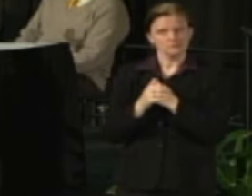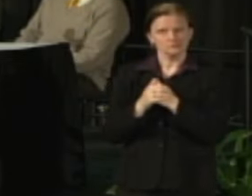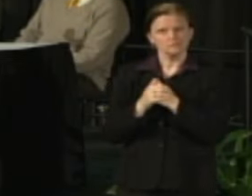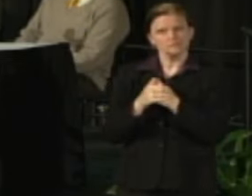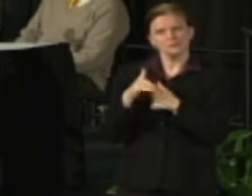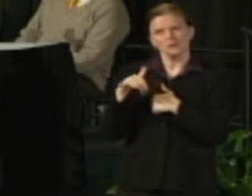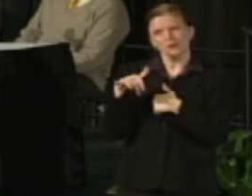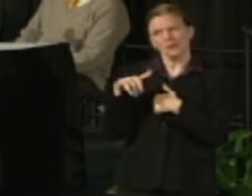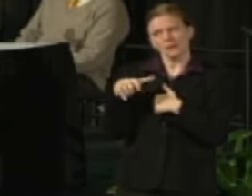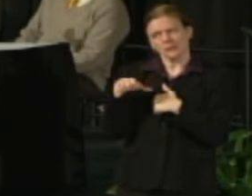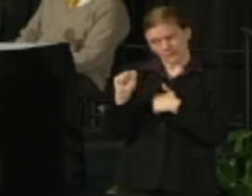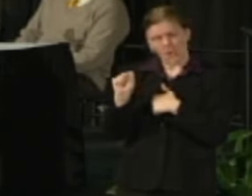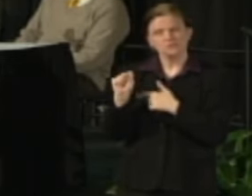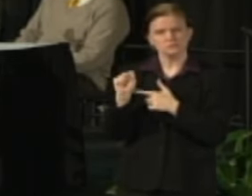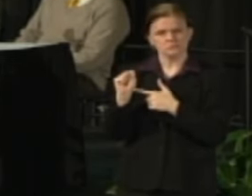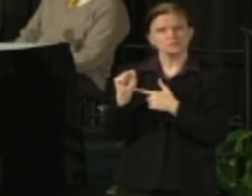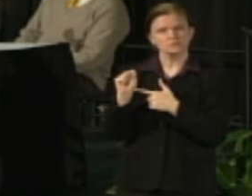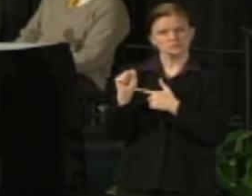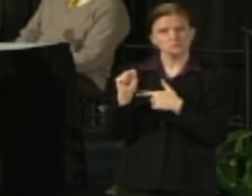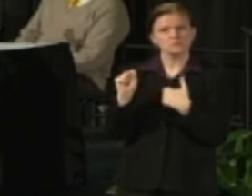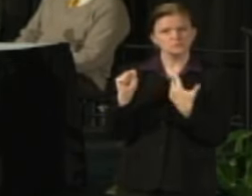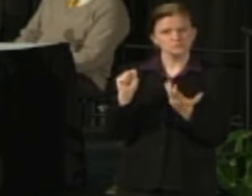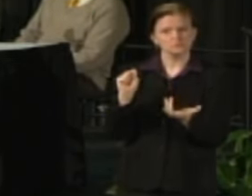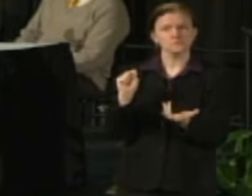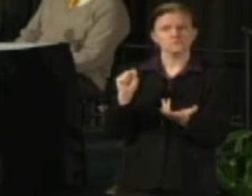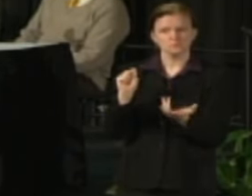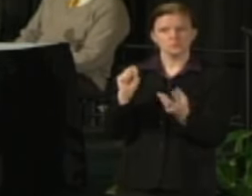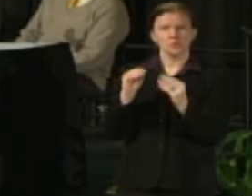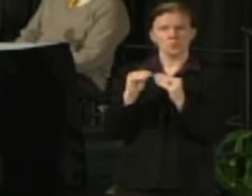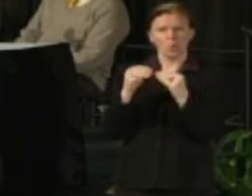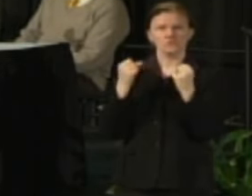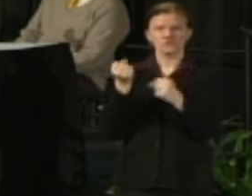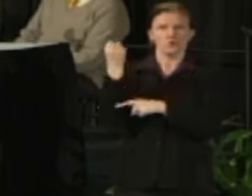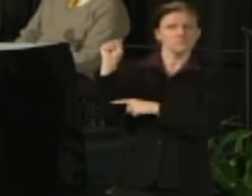that would really combat this as strongly and urgently as we all would?